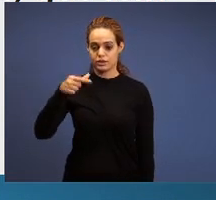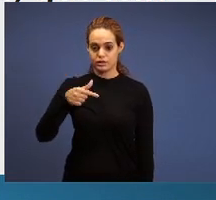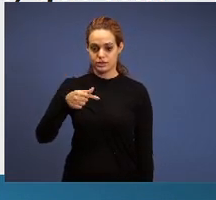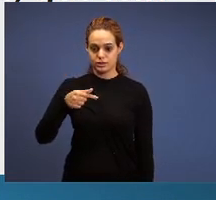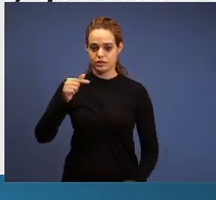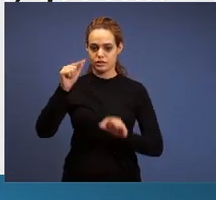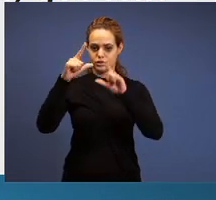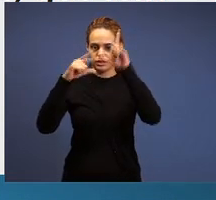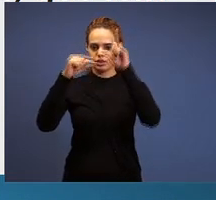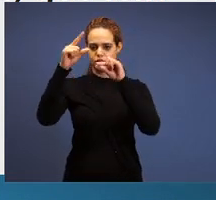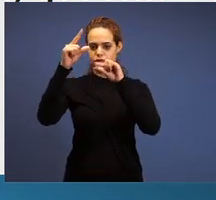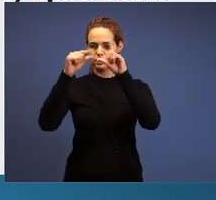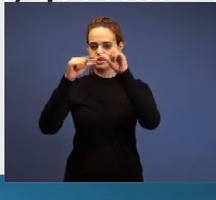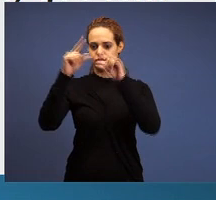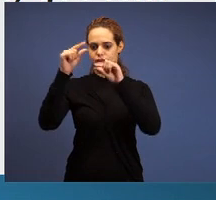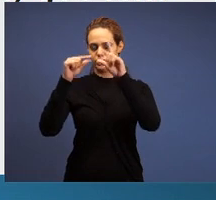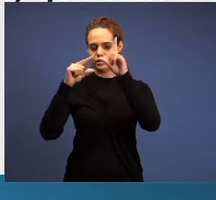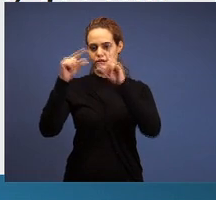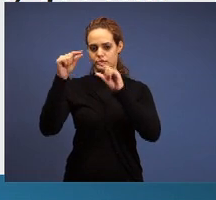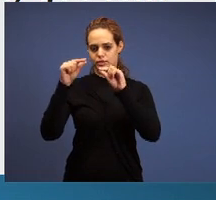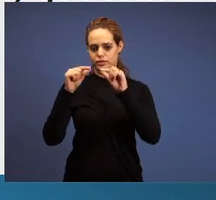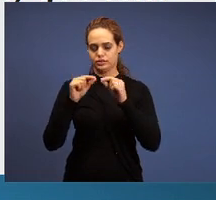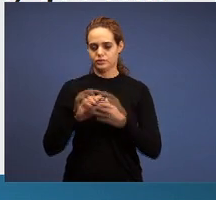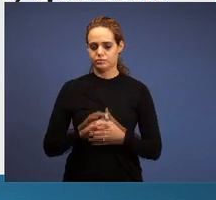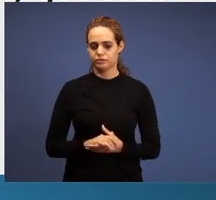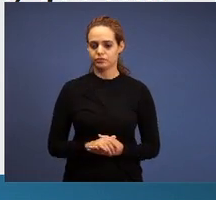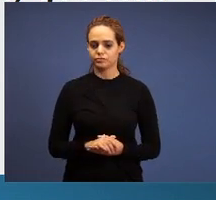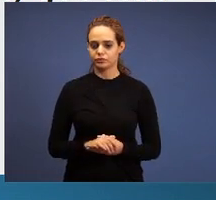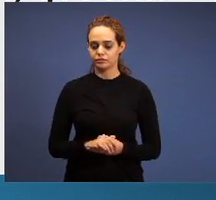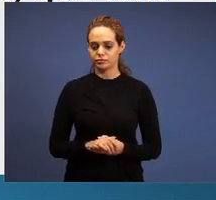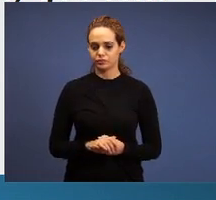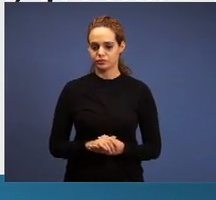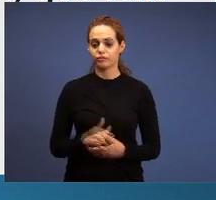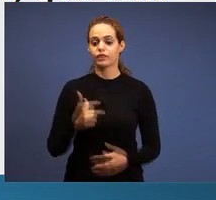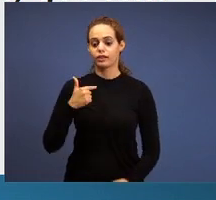here, the seven stars: I know yours works, that you